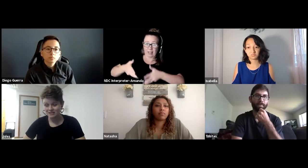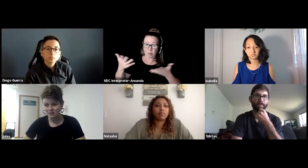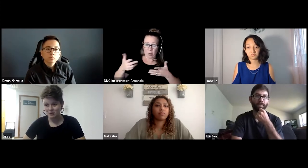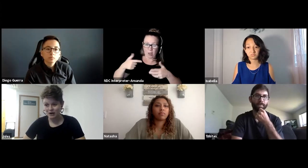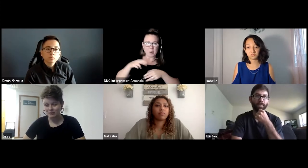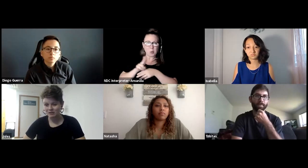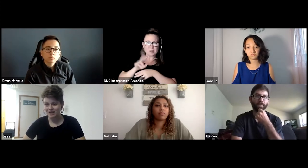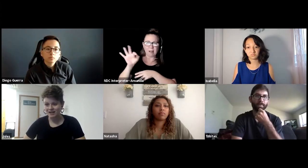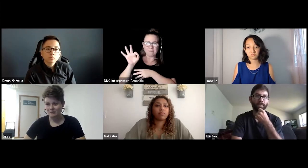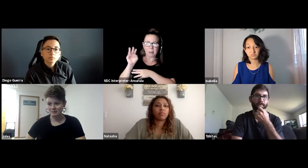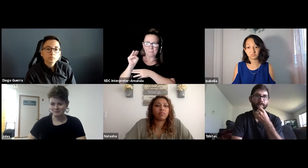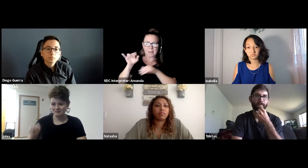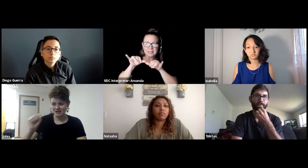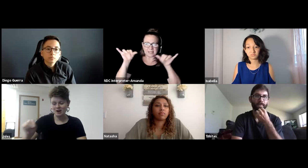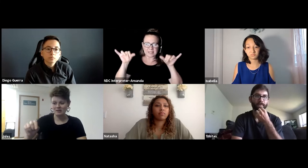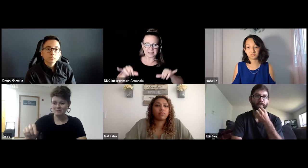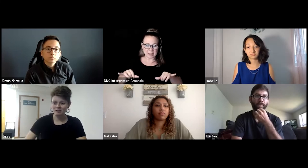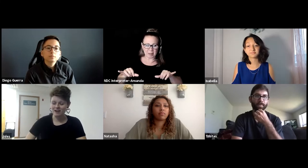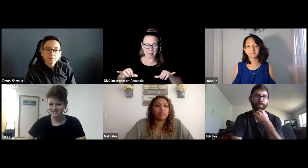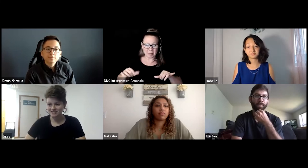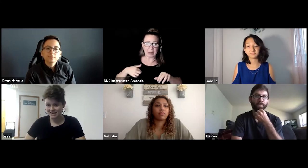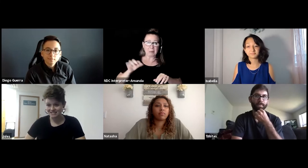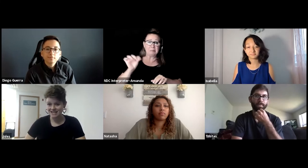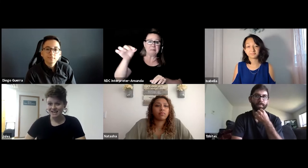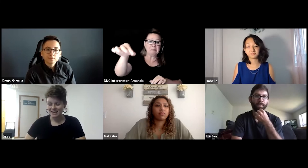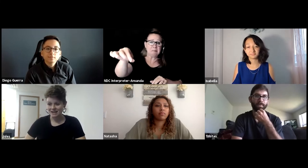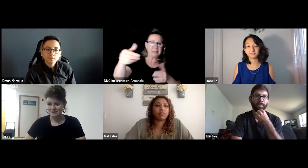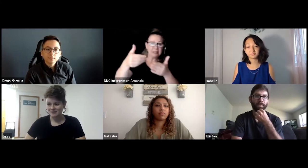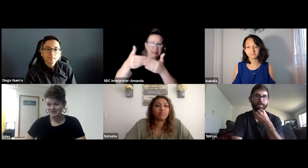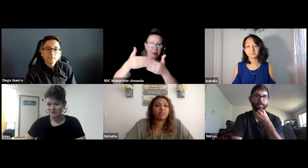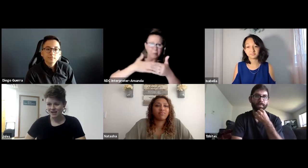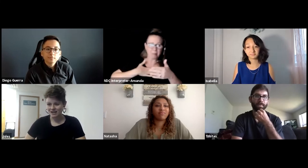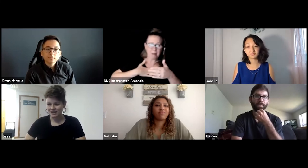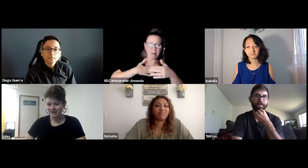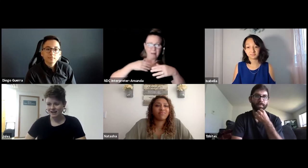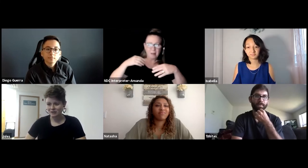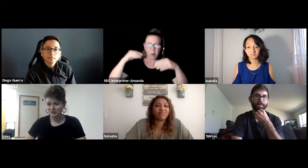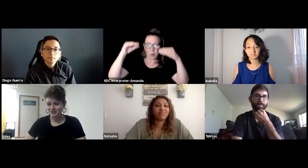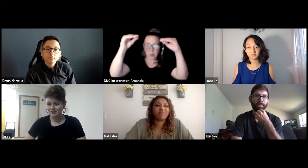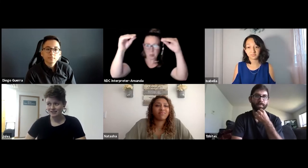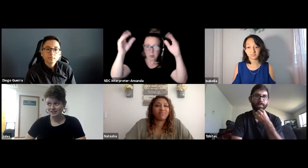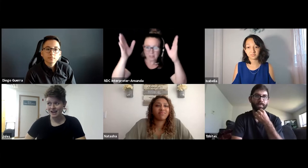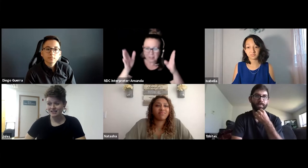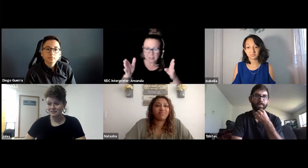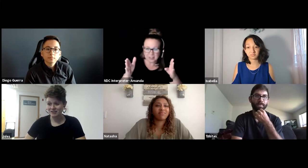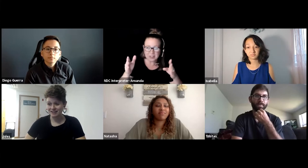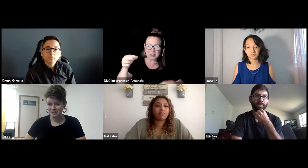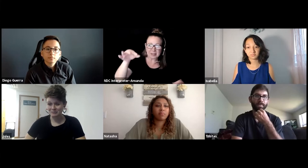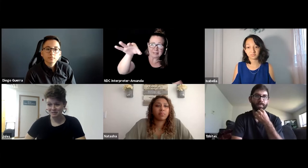So I would put that up near the professor's desk so that I could kind of hear a little bit through